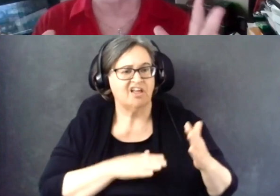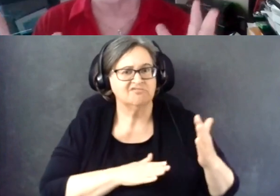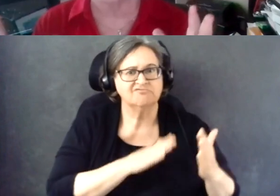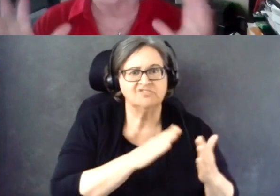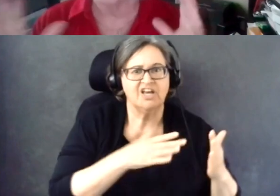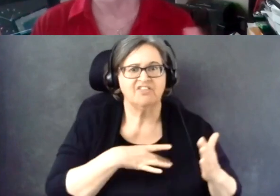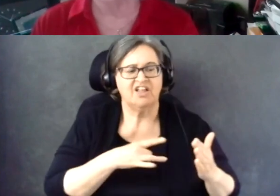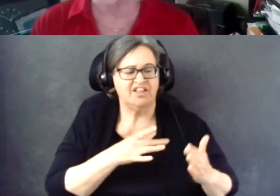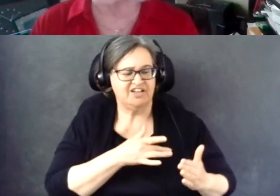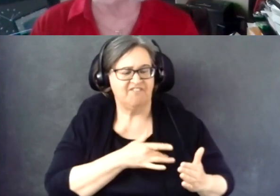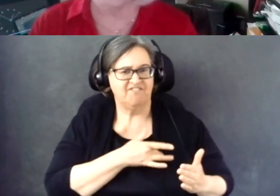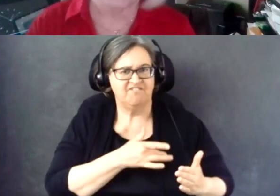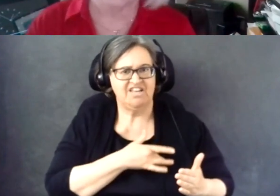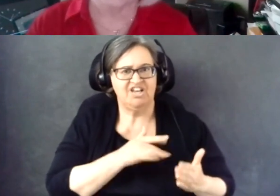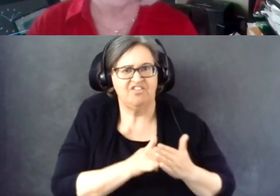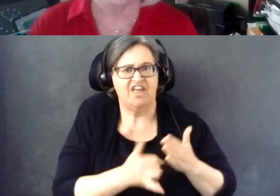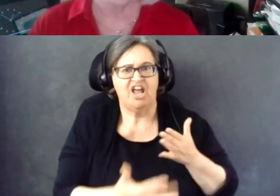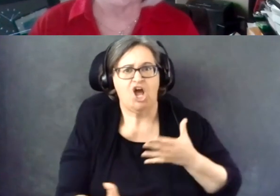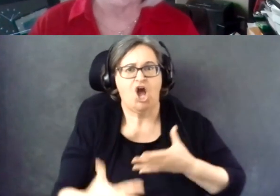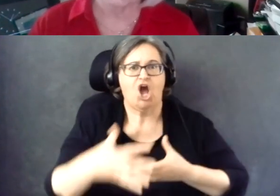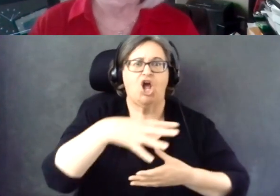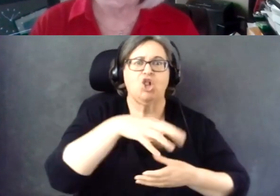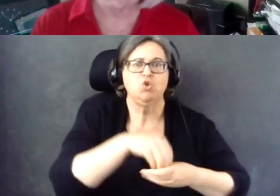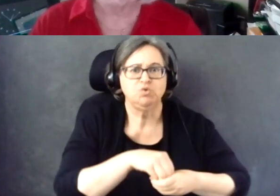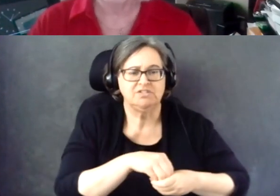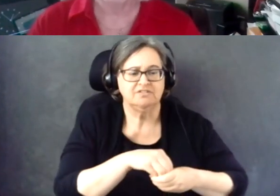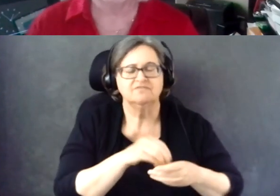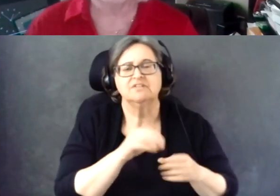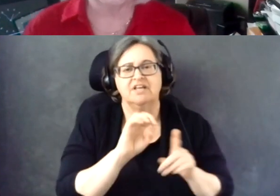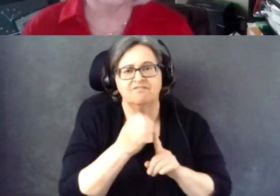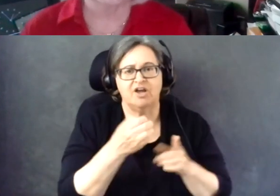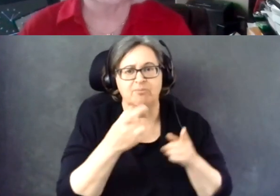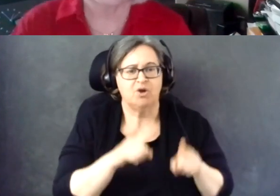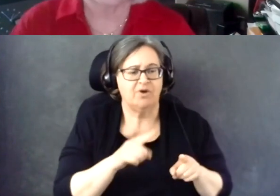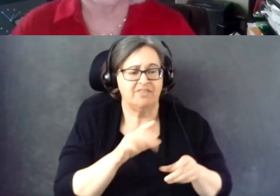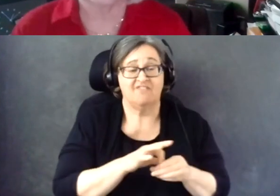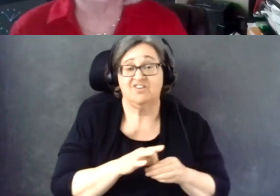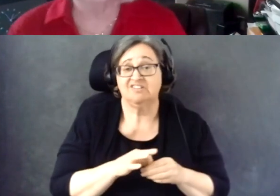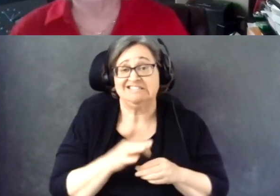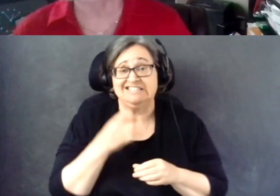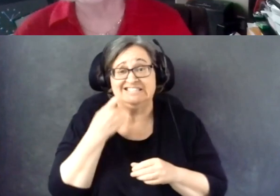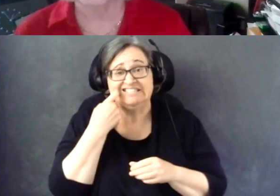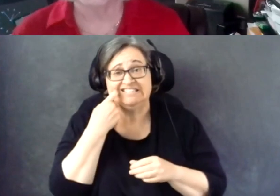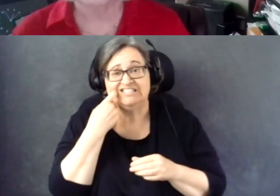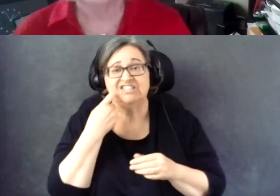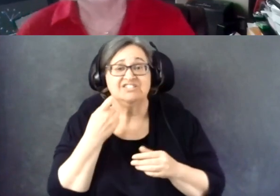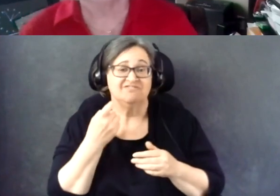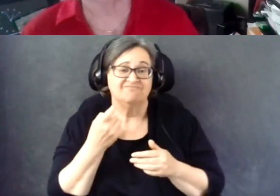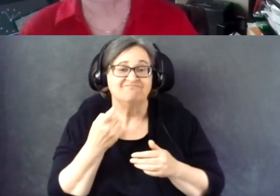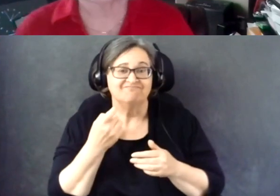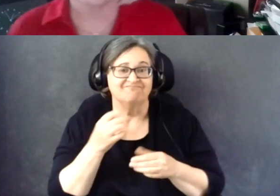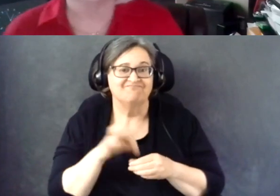They like to feel that inclusive environment when they vote.